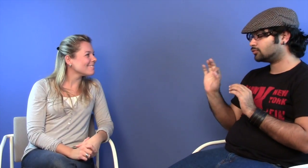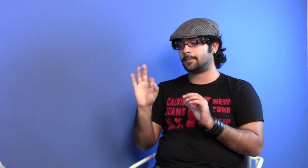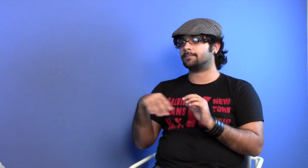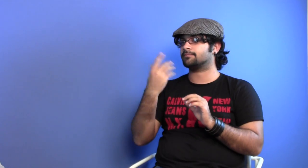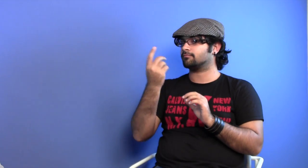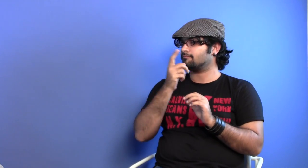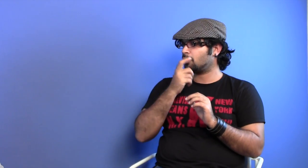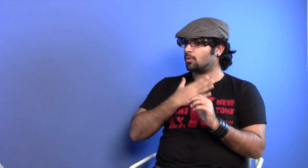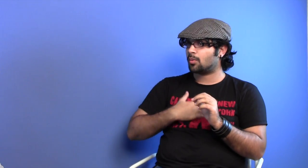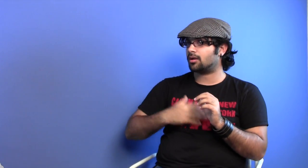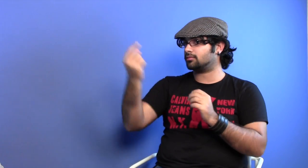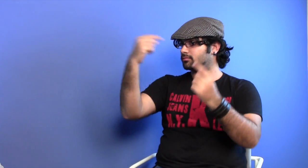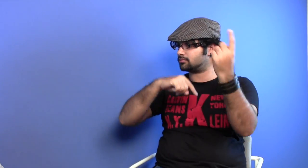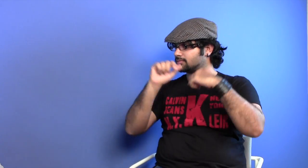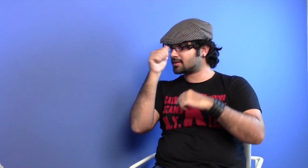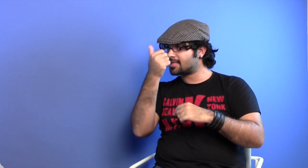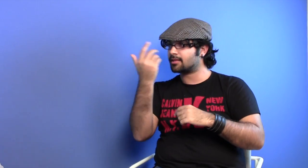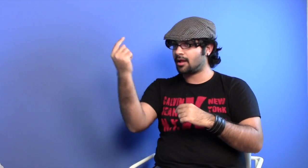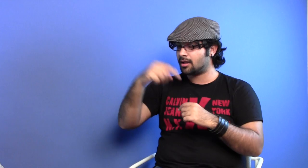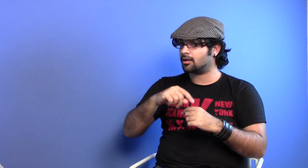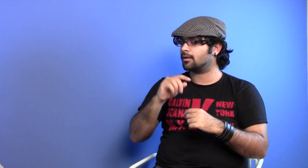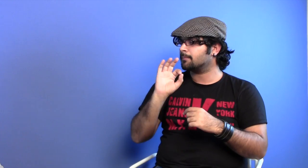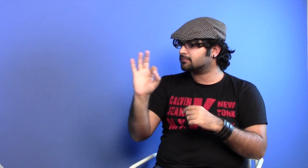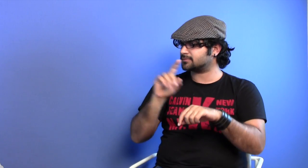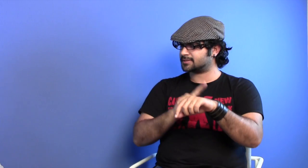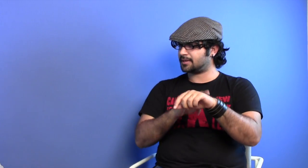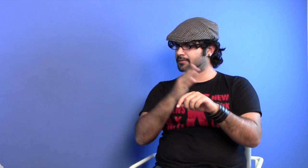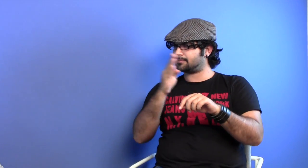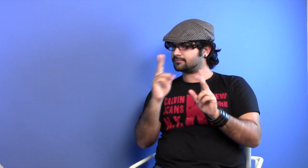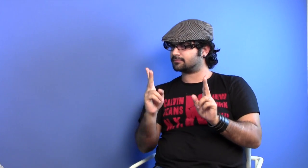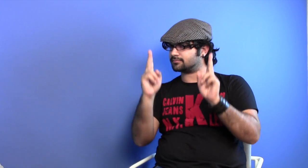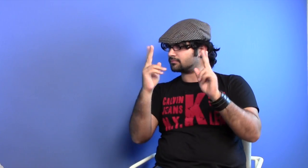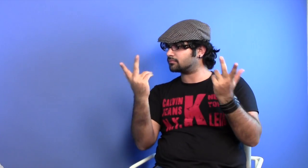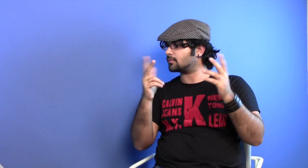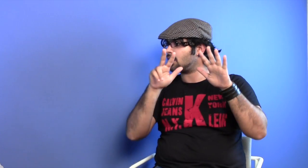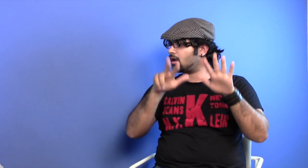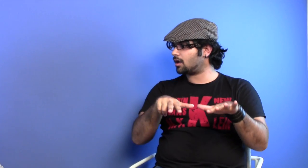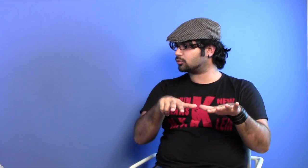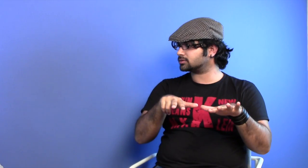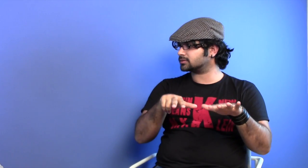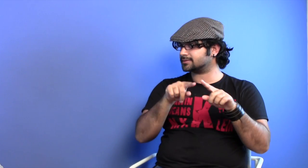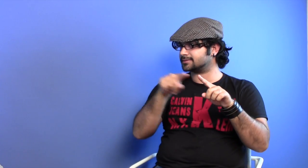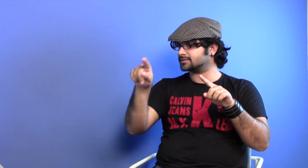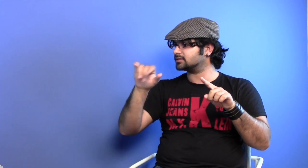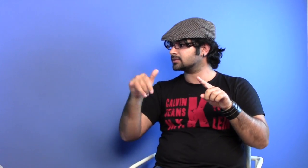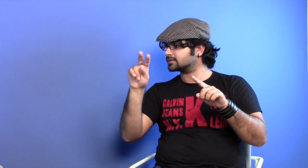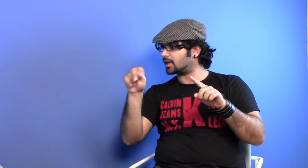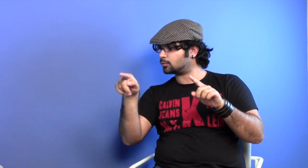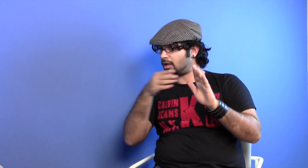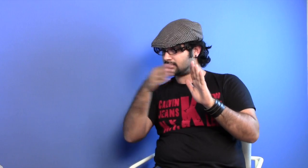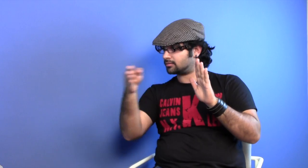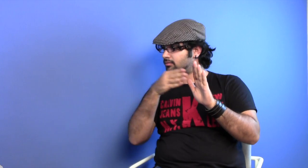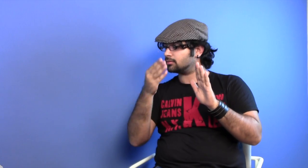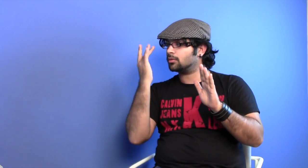Thats a good question, for those who wish to visit Mumbai, the best time is between August to January.